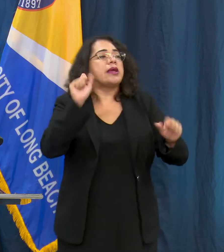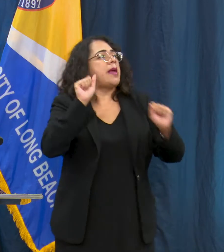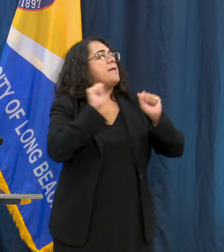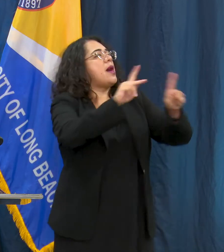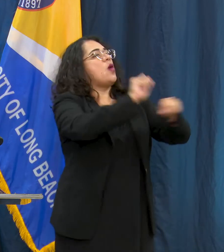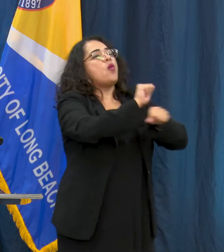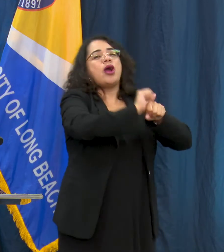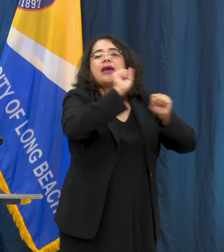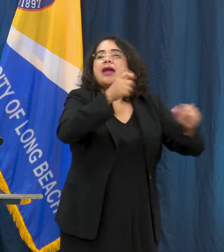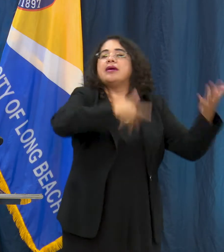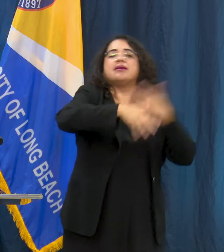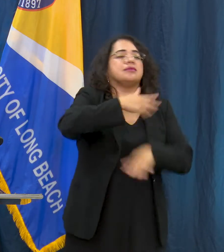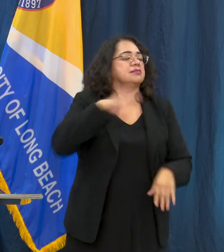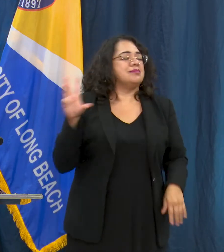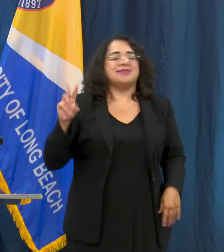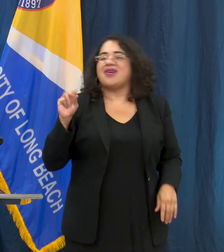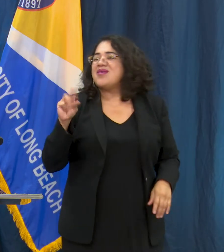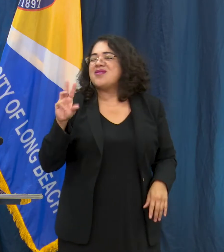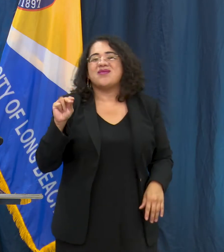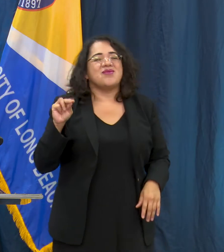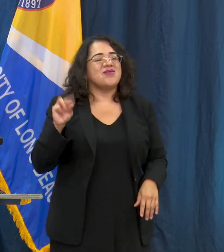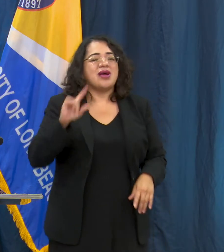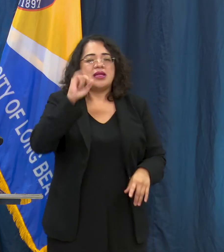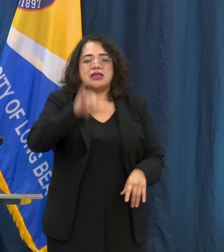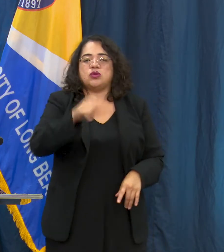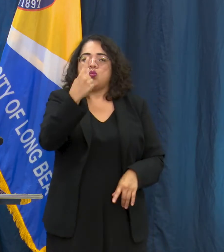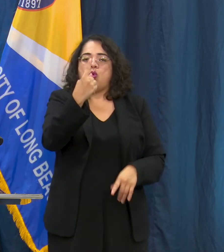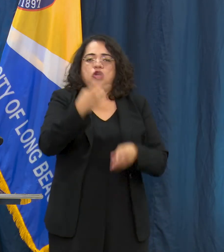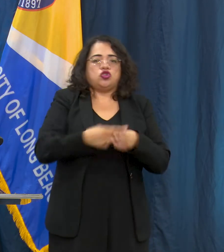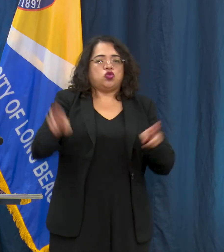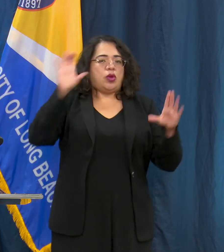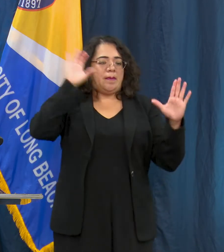maintain all of the different protocols so you know if